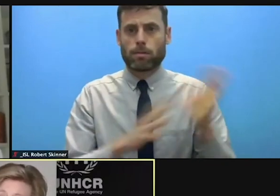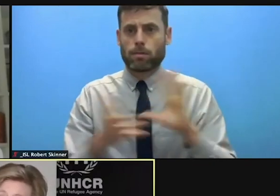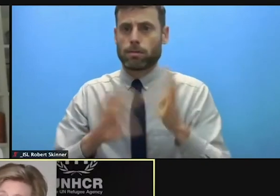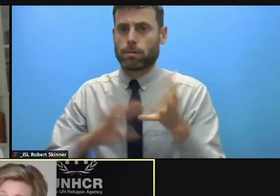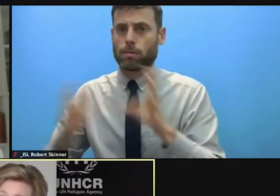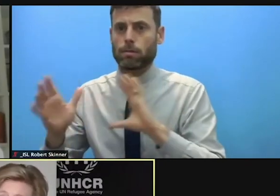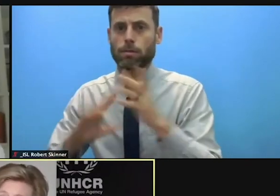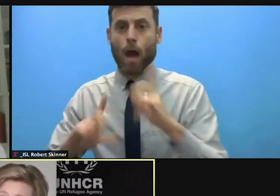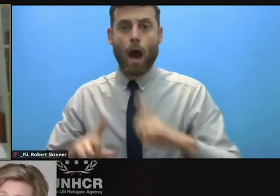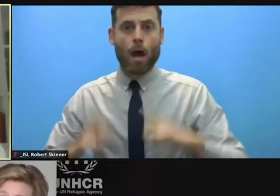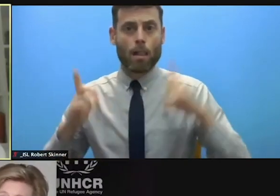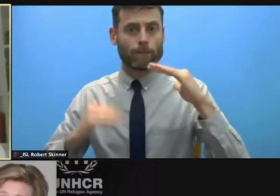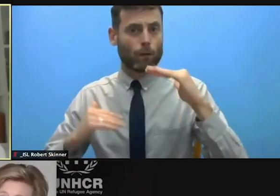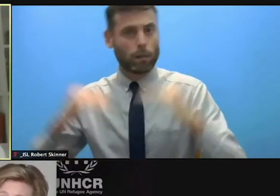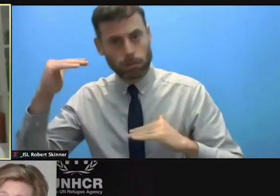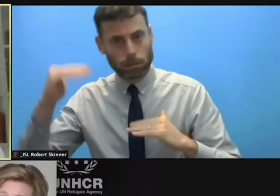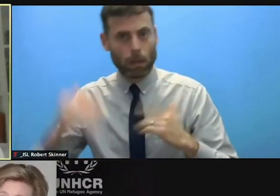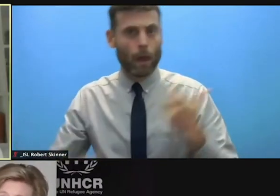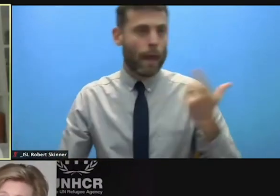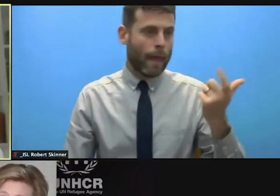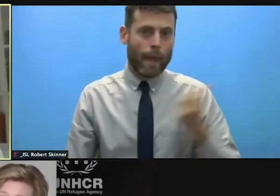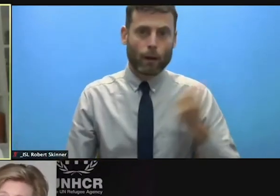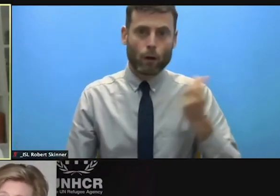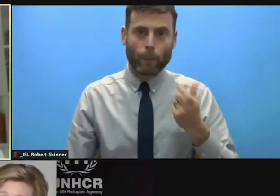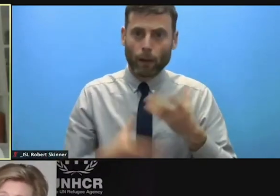Gillian I want to put some questions to you about financing because